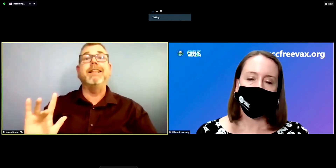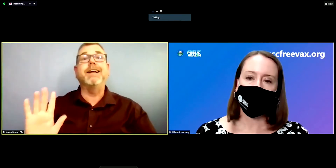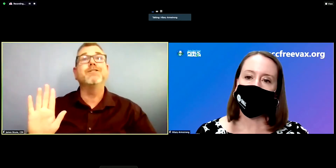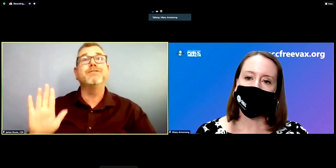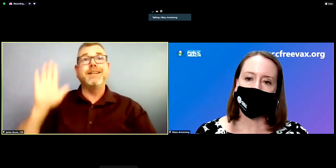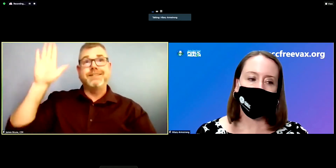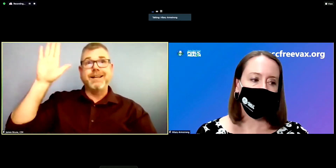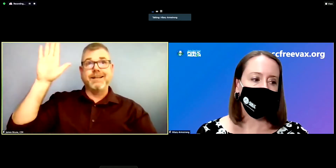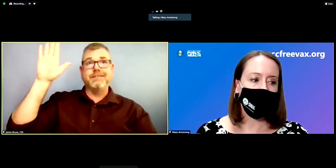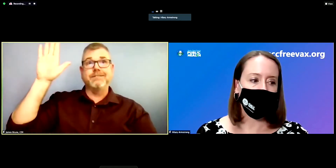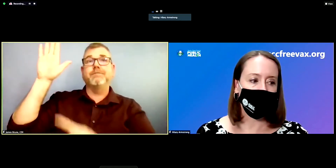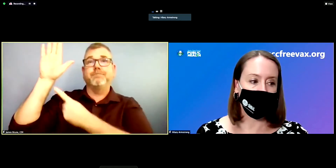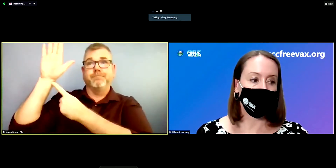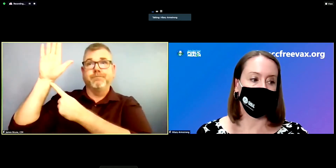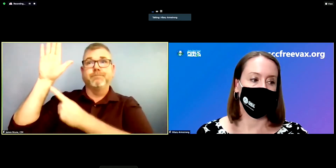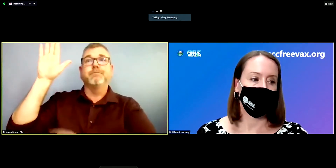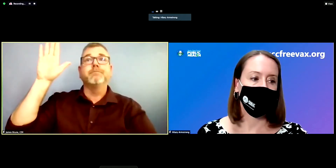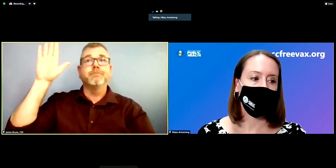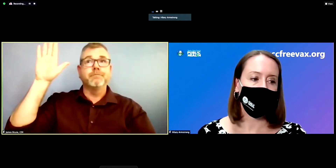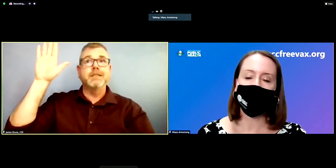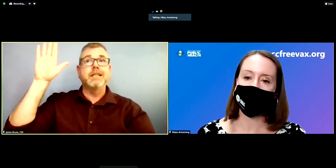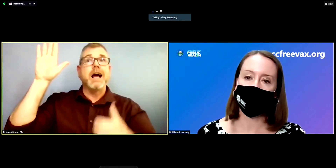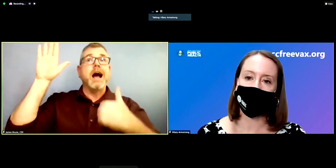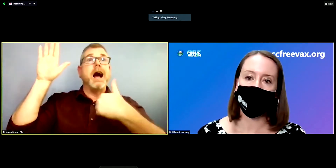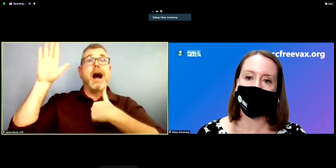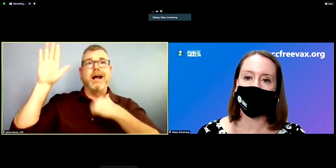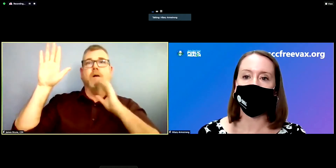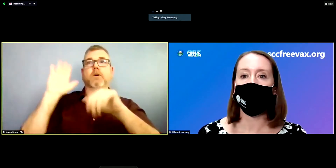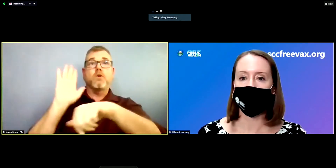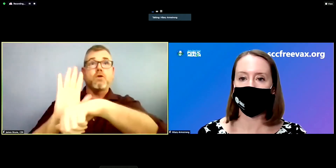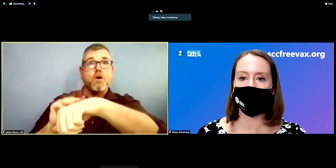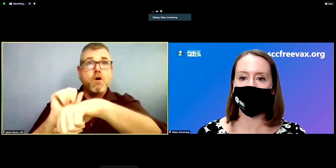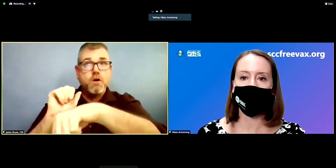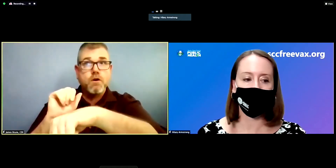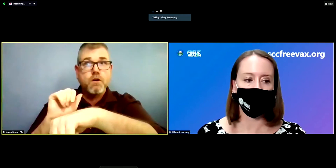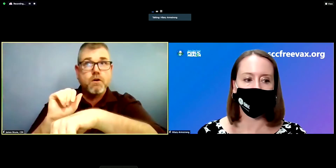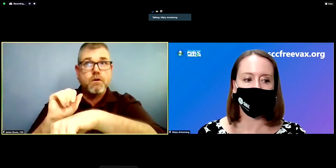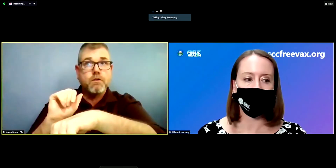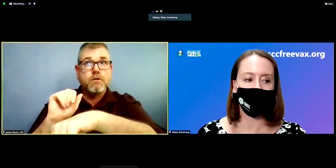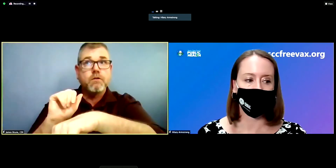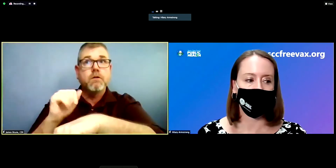and send you a request to unmute, please click on the unmute button to unmute yourself,